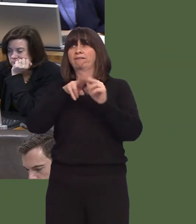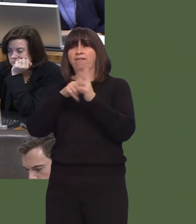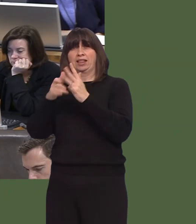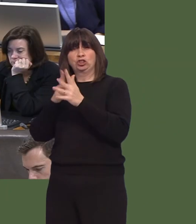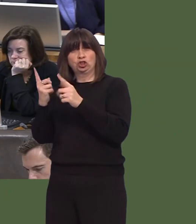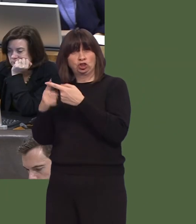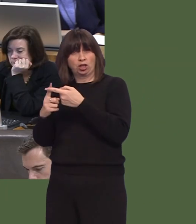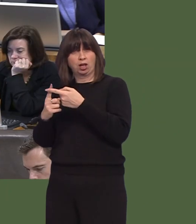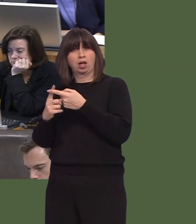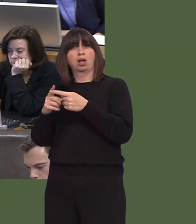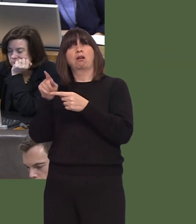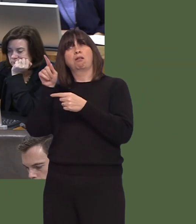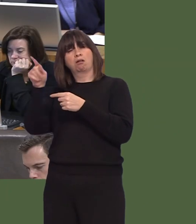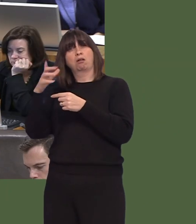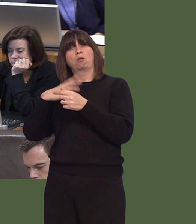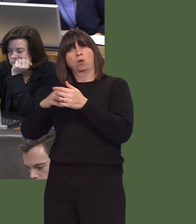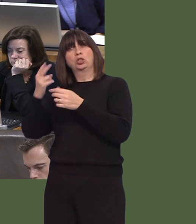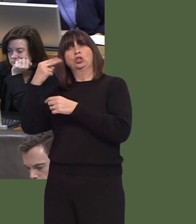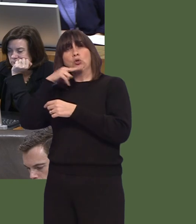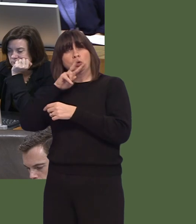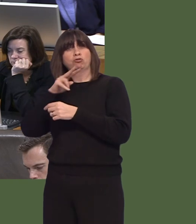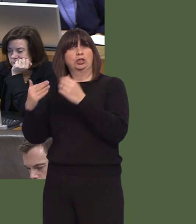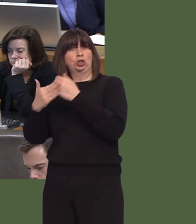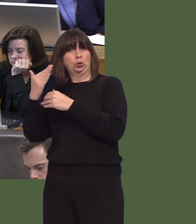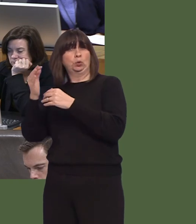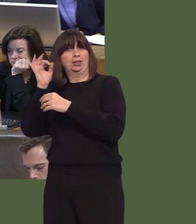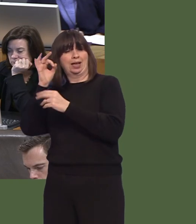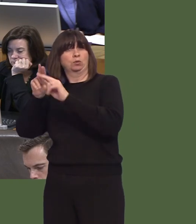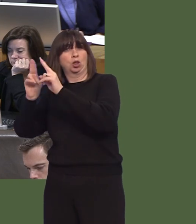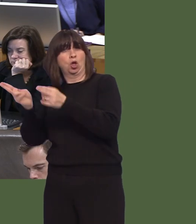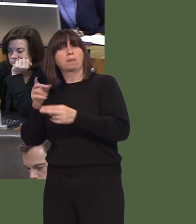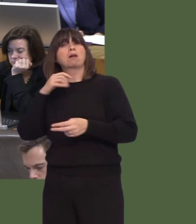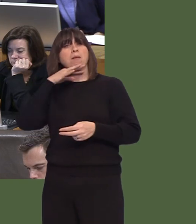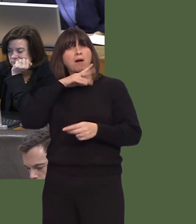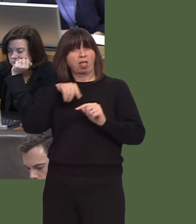Flintshire is moving forward with developing 200 new council homes, and Carmarthenshireójust